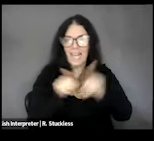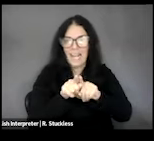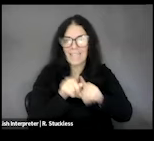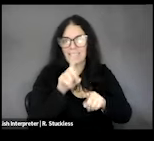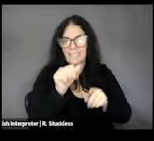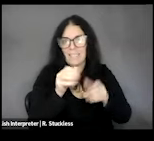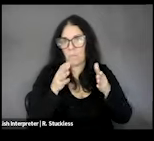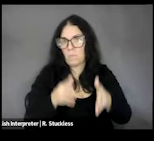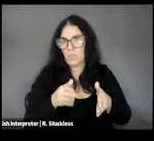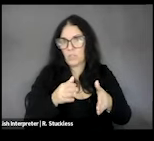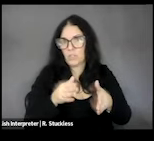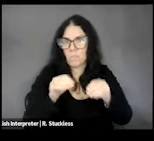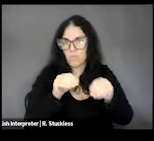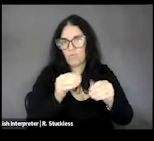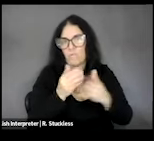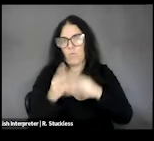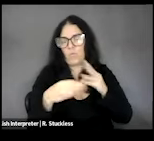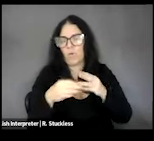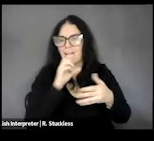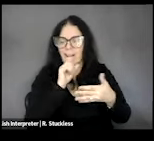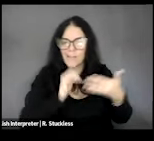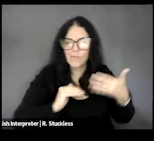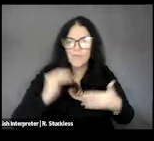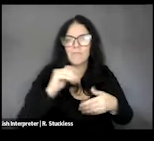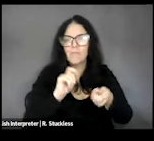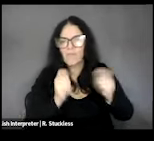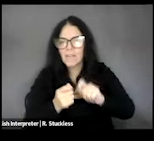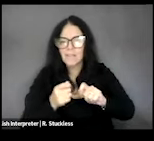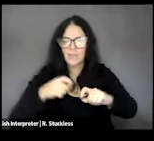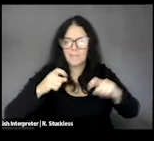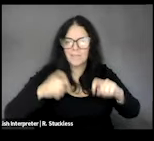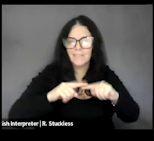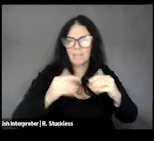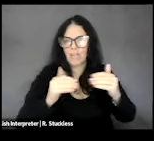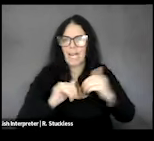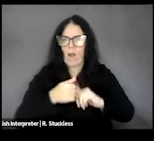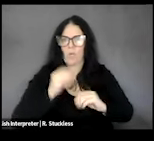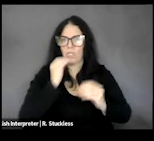the world, through different ages and stages, and how our needs change nutritionally. It is also